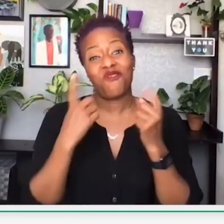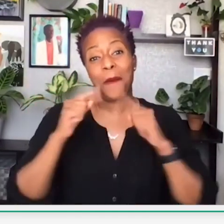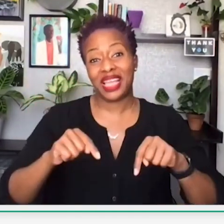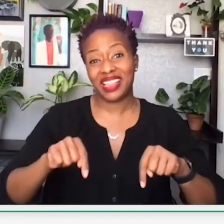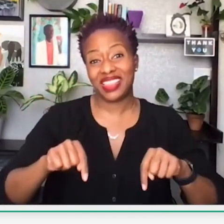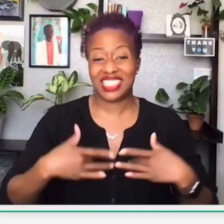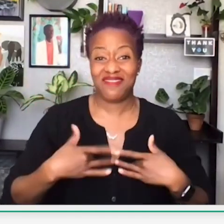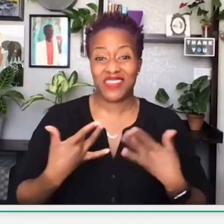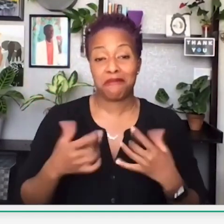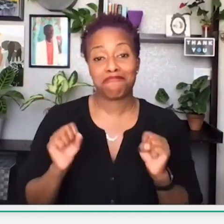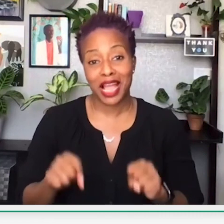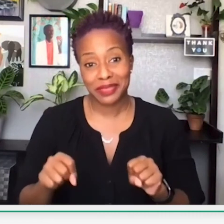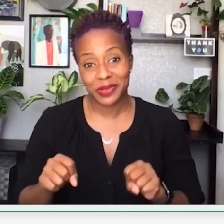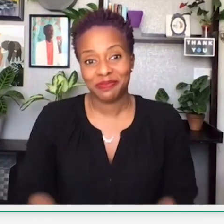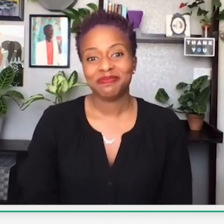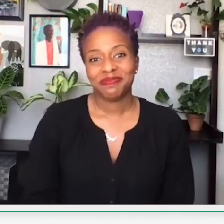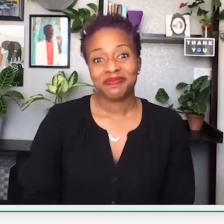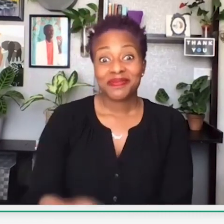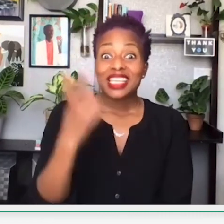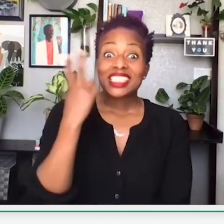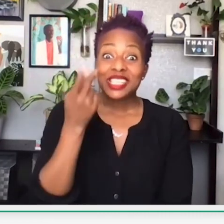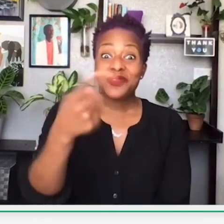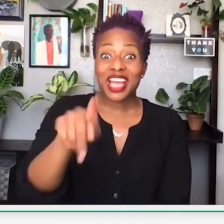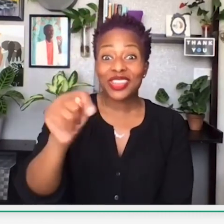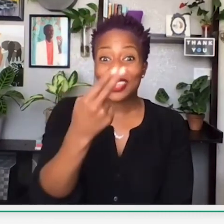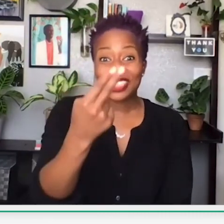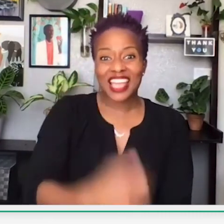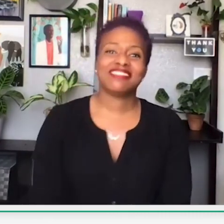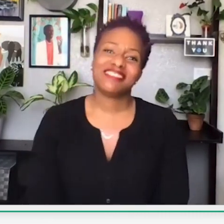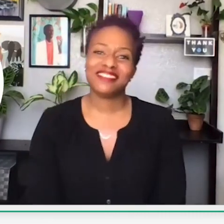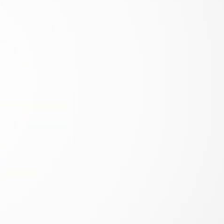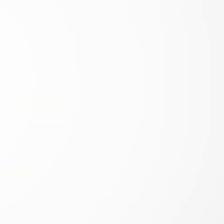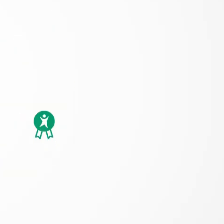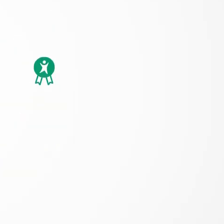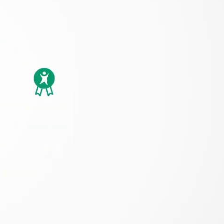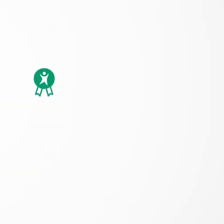business. And, of course, thank you, Wells Fargo Foundation for sponsoring this event. I will see